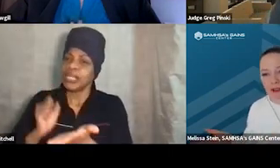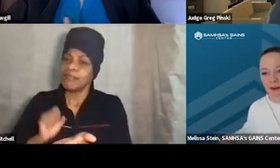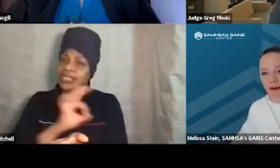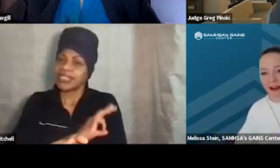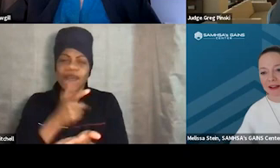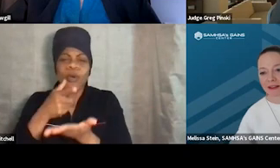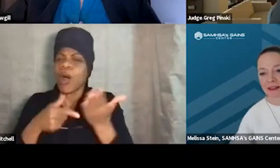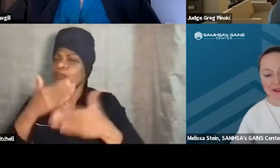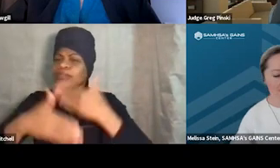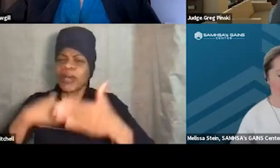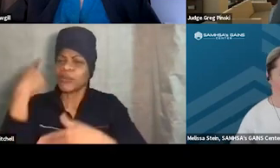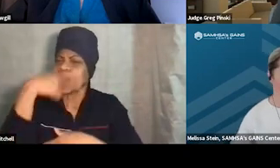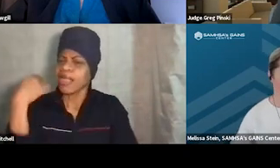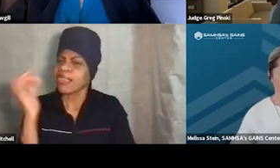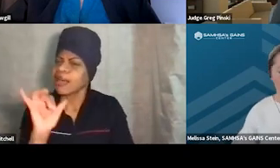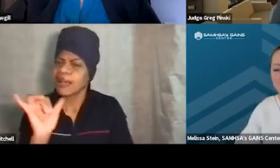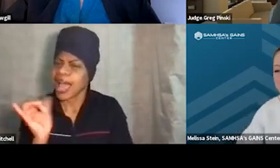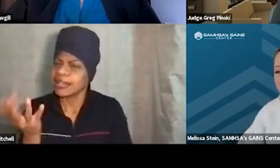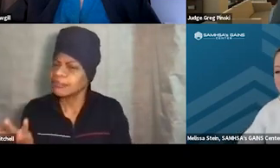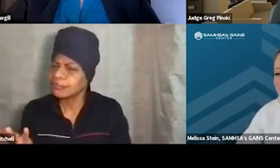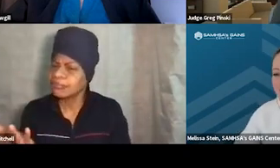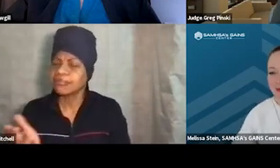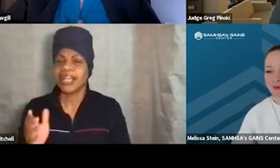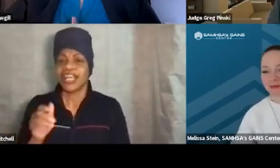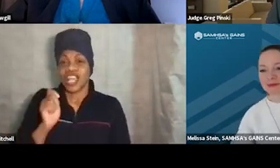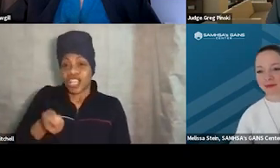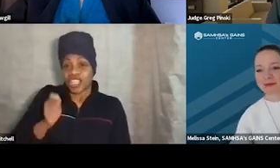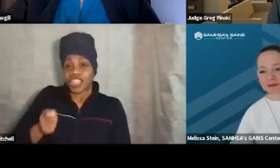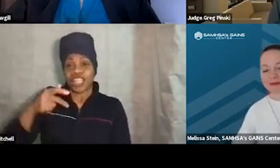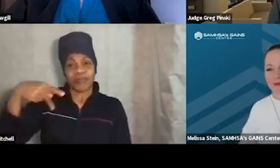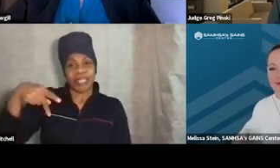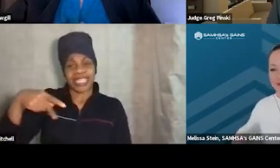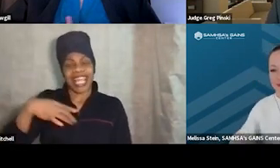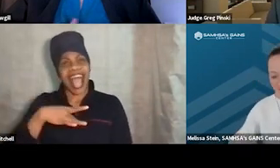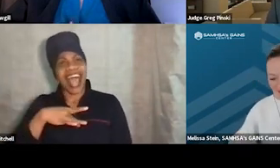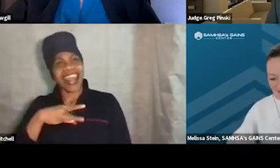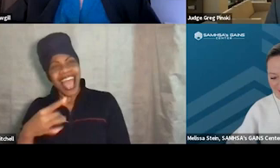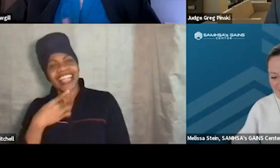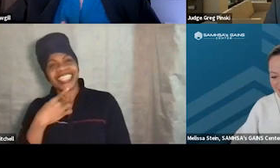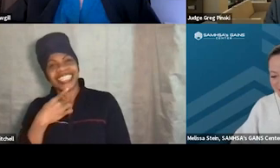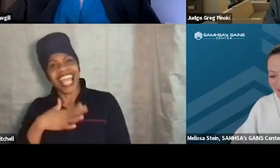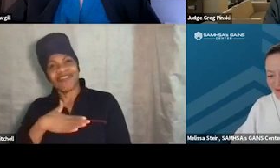What did it look like? Well, what... I'd like to say that the process was very high level,